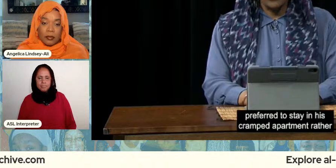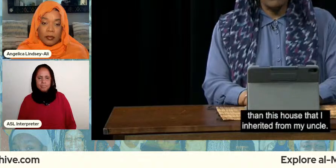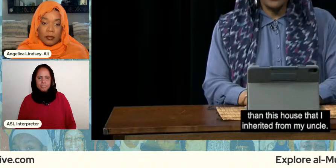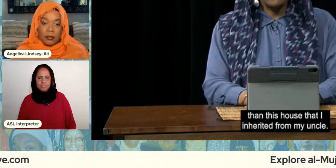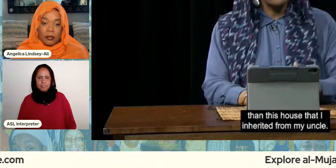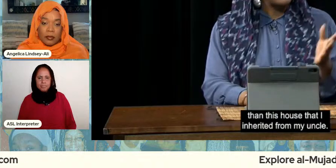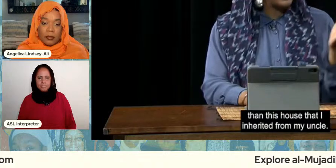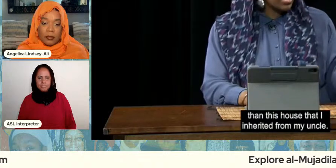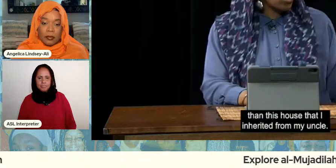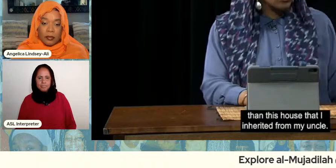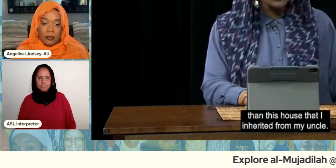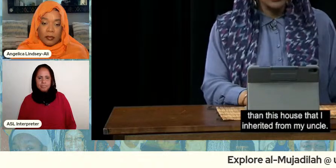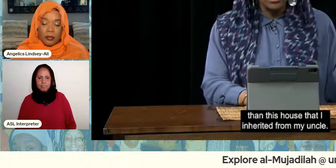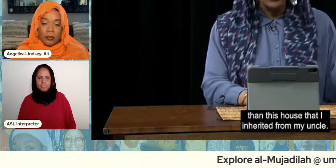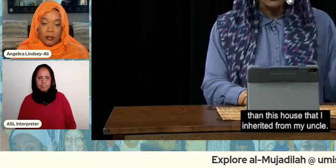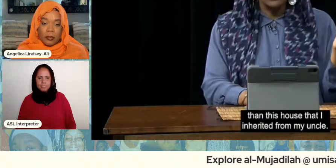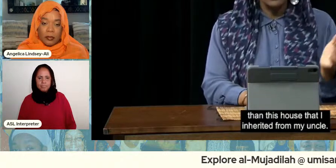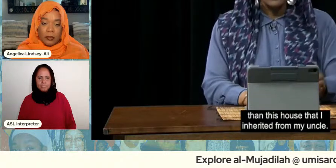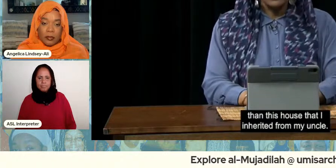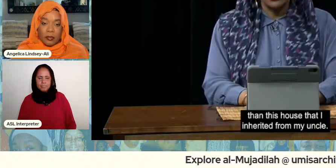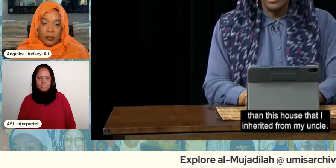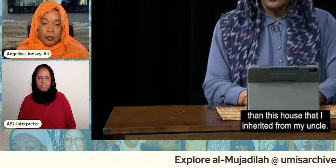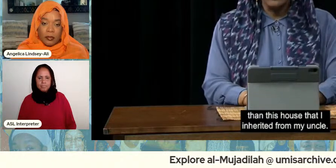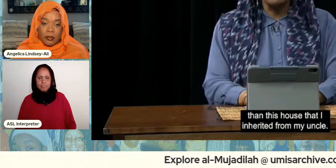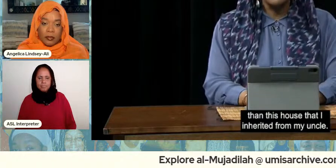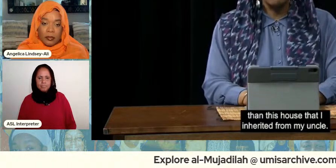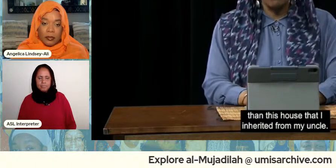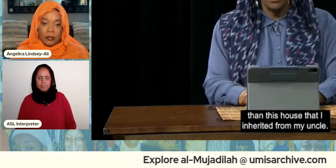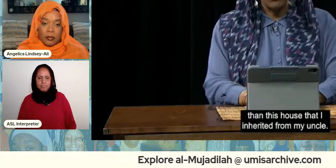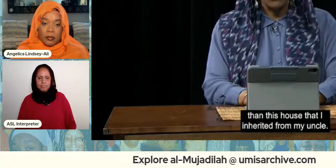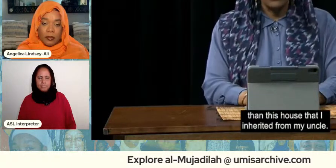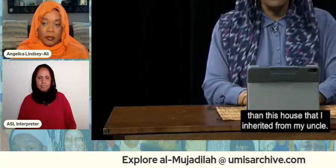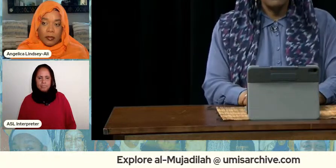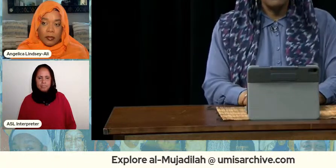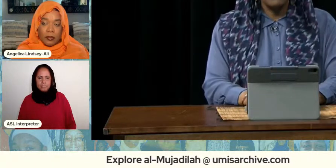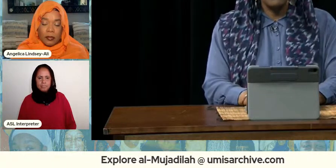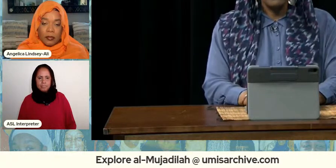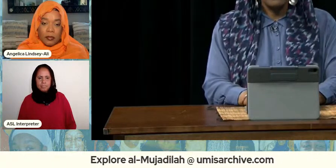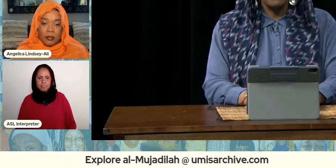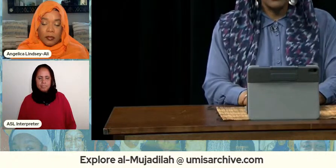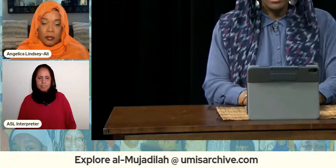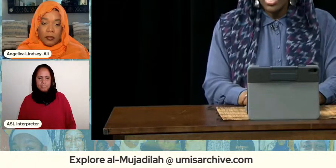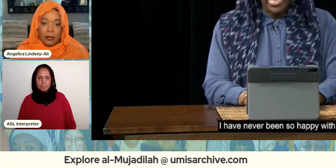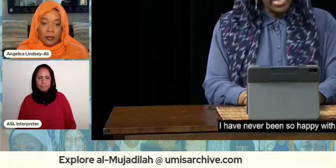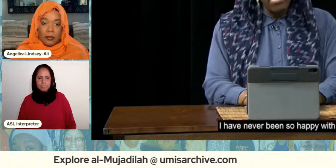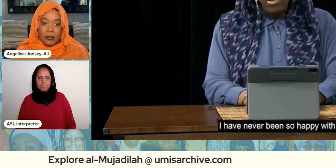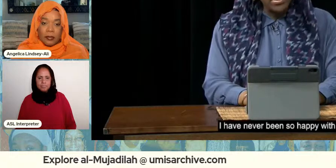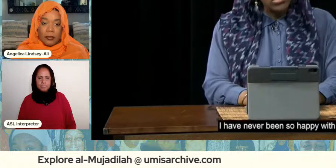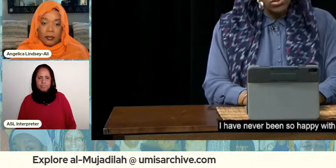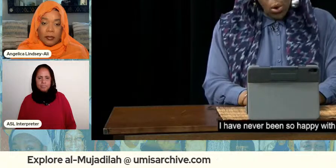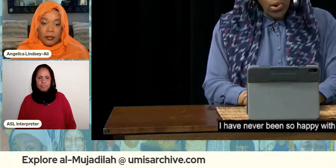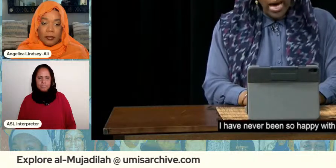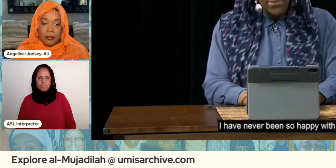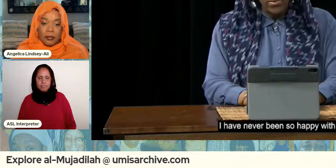rather than this house that i inherited from my uncle i have never been so happy